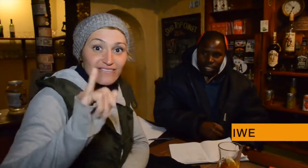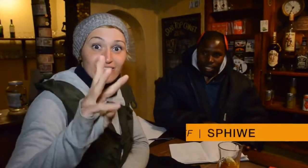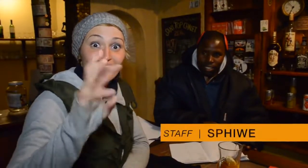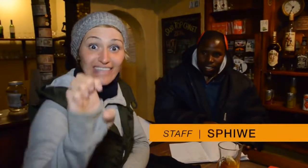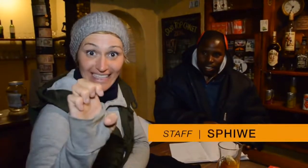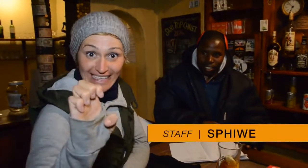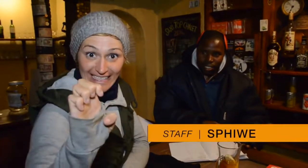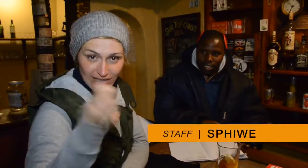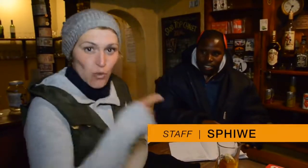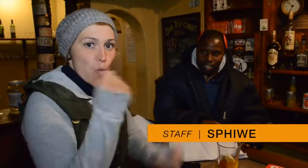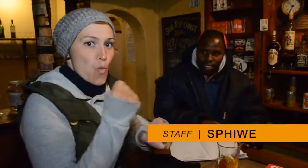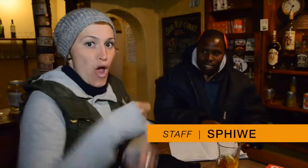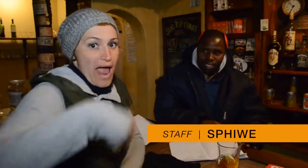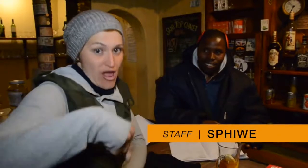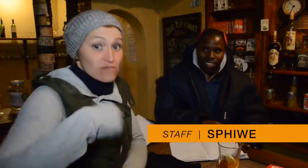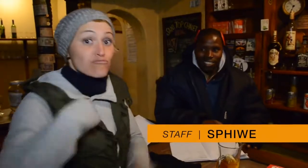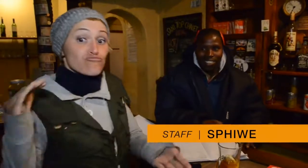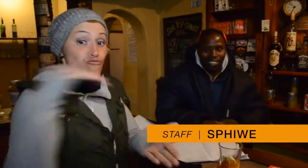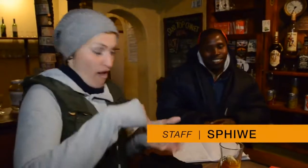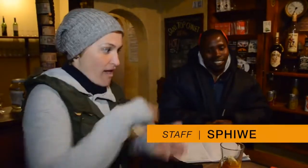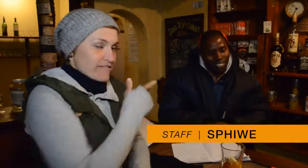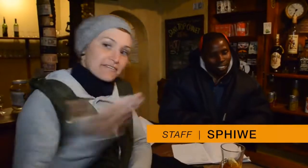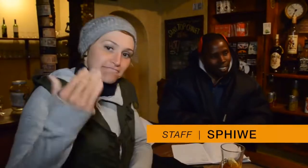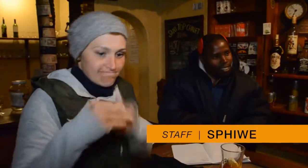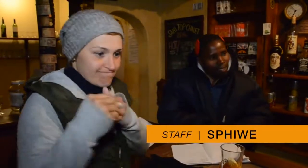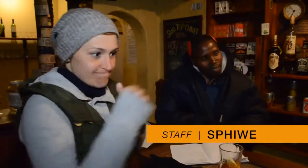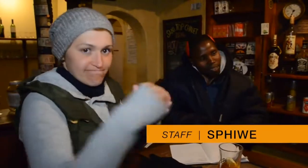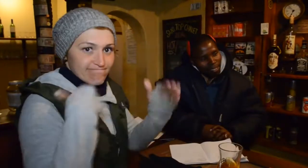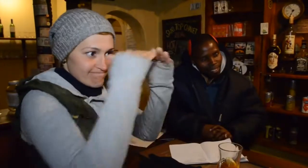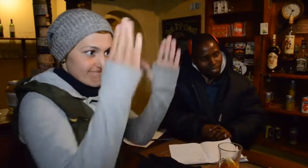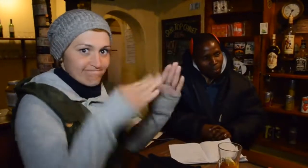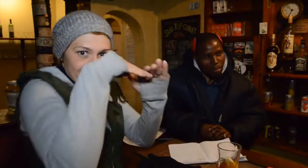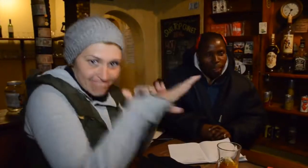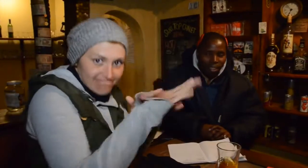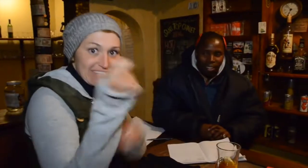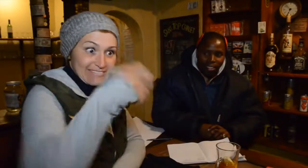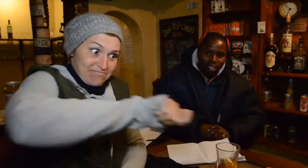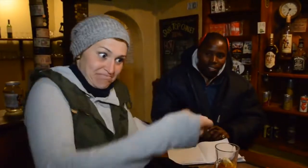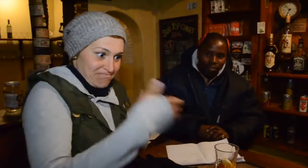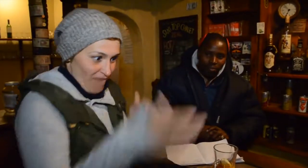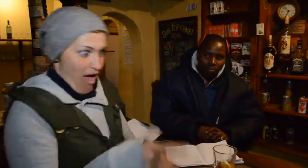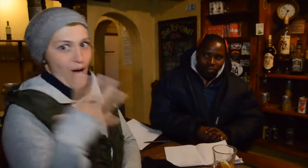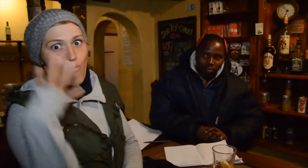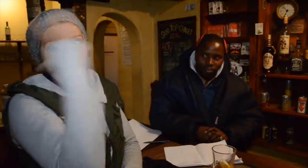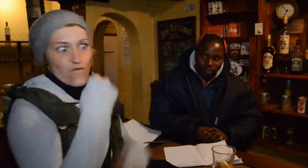Sphiwe, a worker here that showed us to our chalet where we will be spending the night.